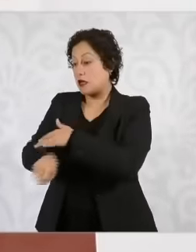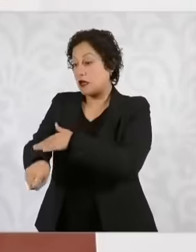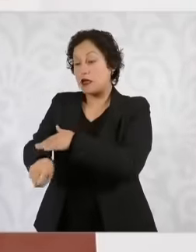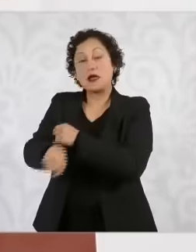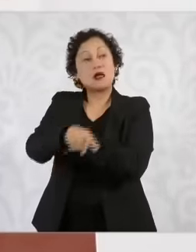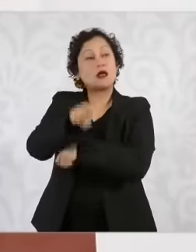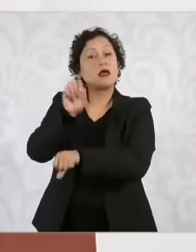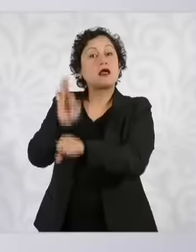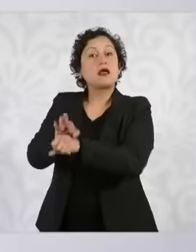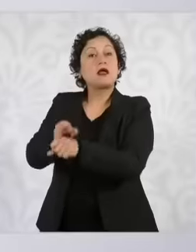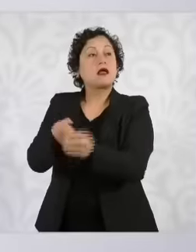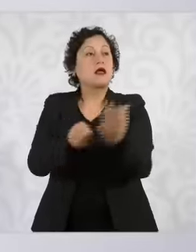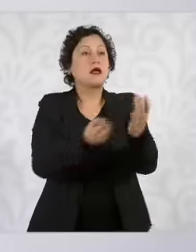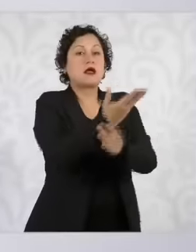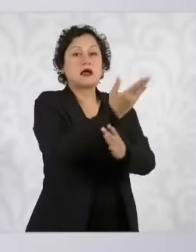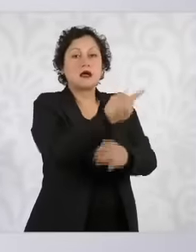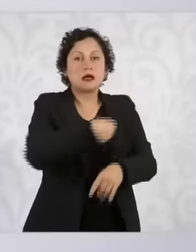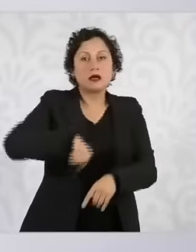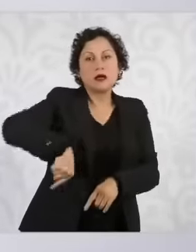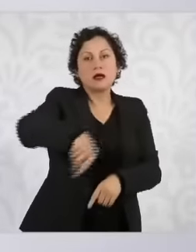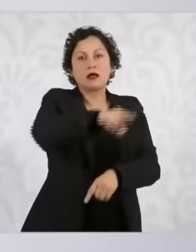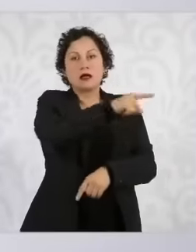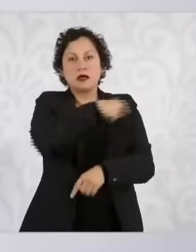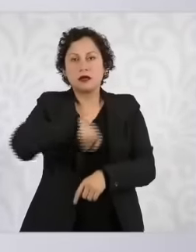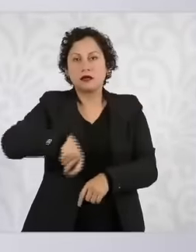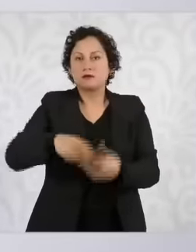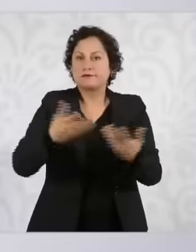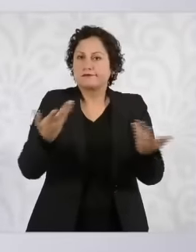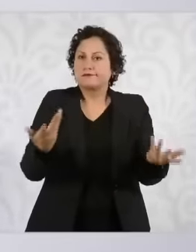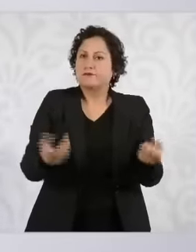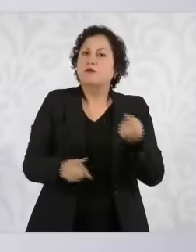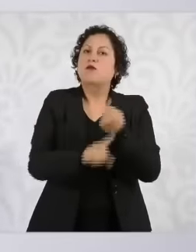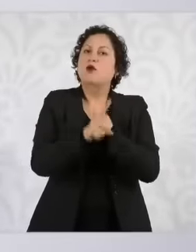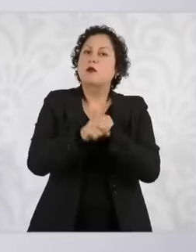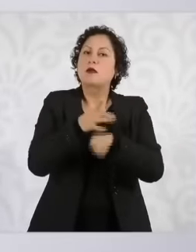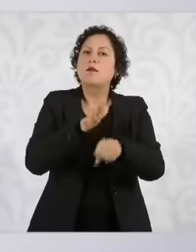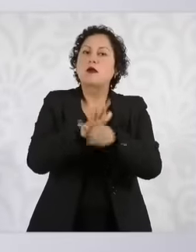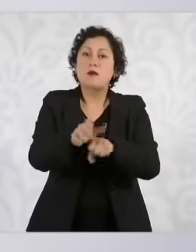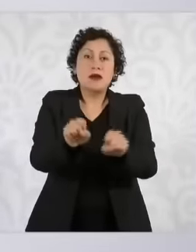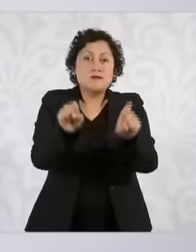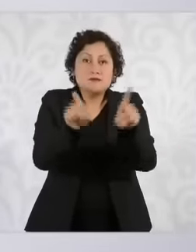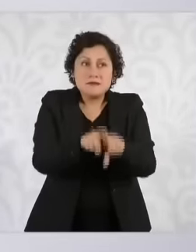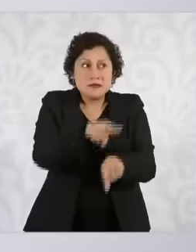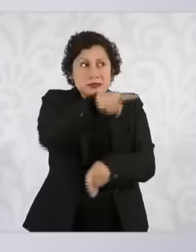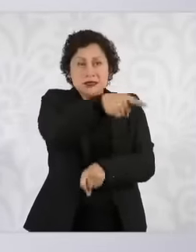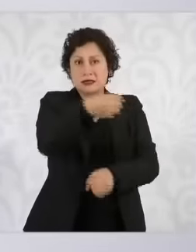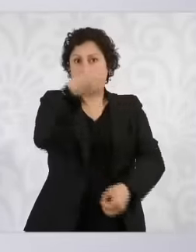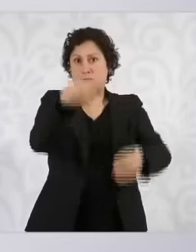with the judicial power, the judicial power also has a responsibility in the pacification of the